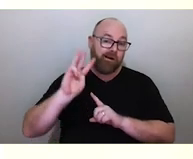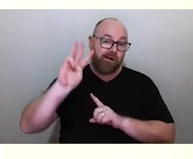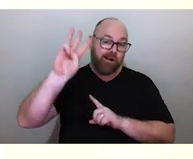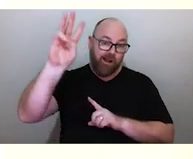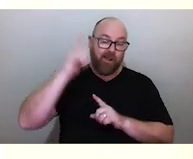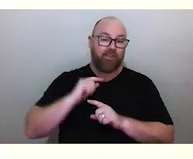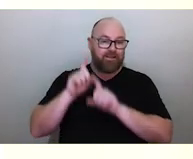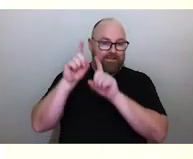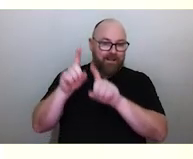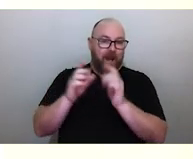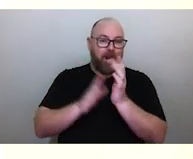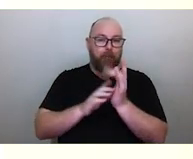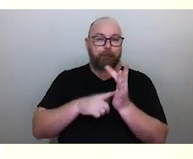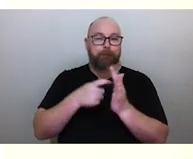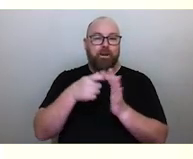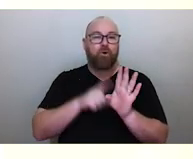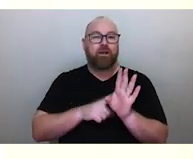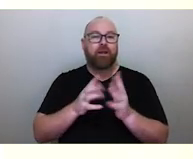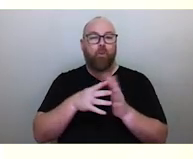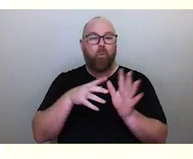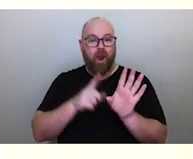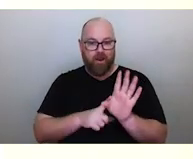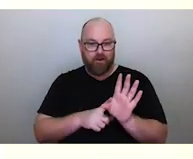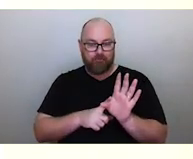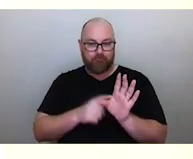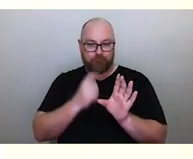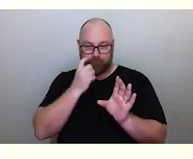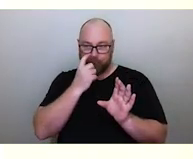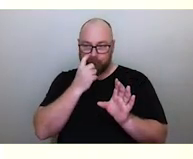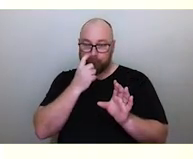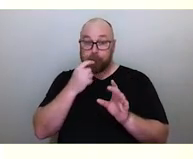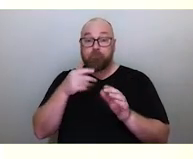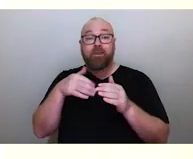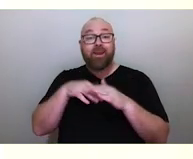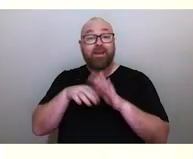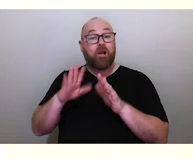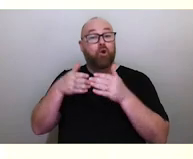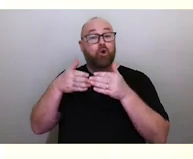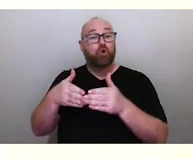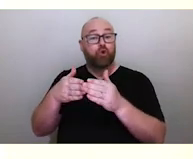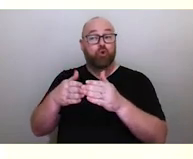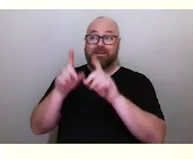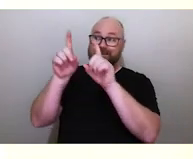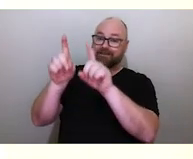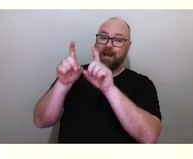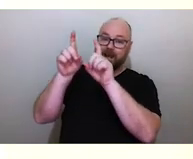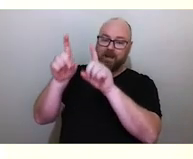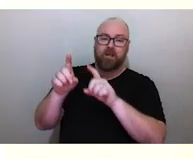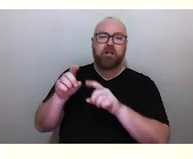sitting within his canoe with the emu off to the west. And every year around springtime,